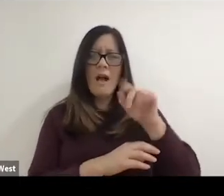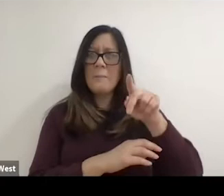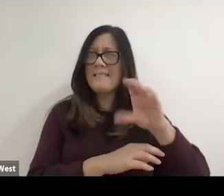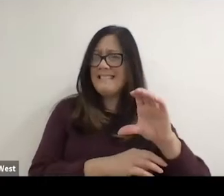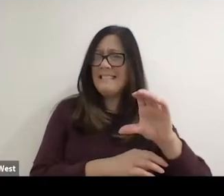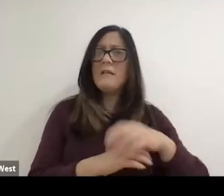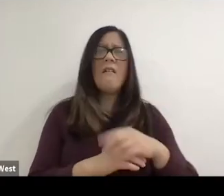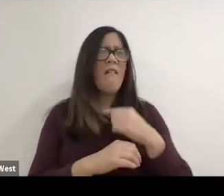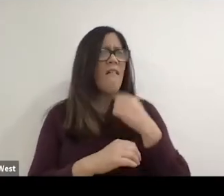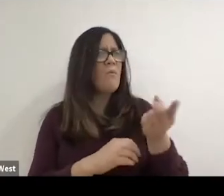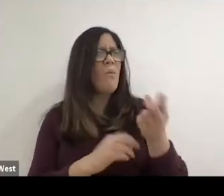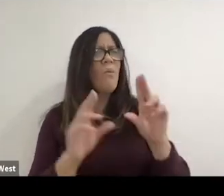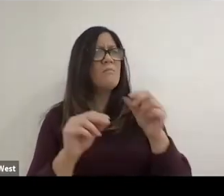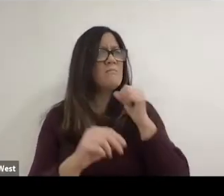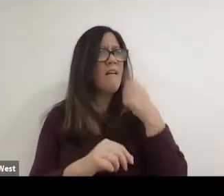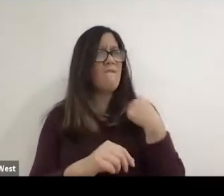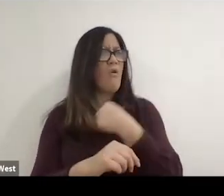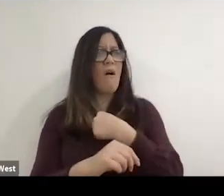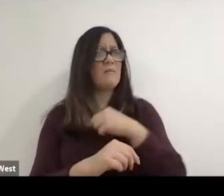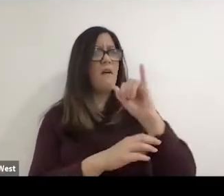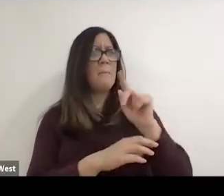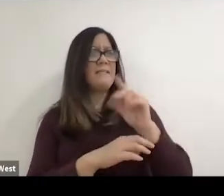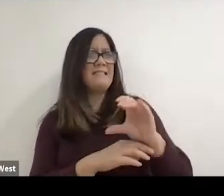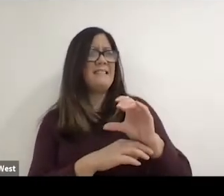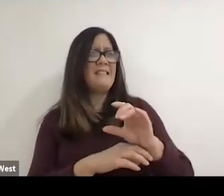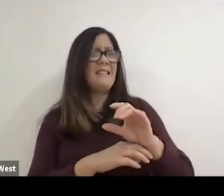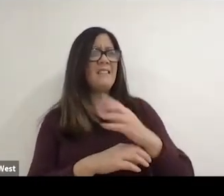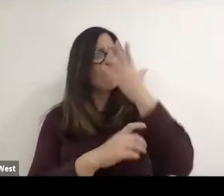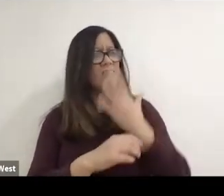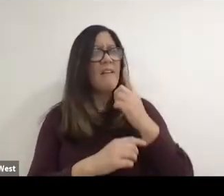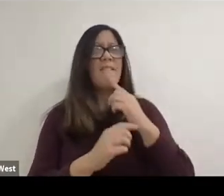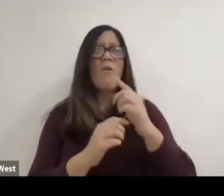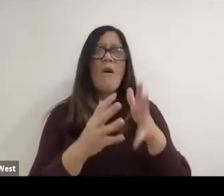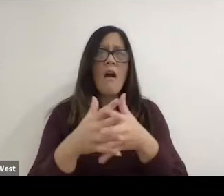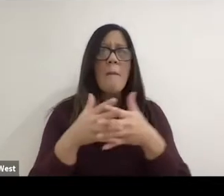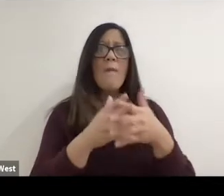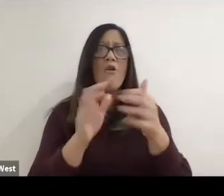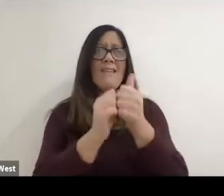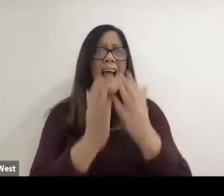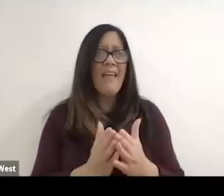I said, well, I said it's not a disaster, for us I said. It's a disaster for the American athletes,